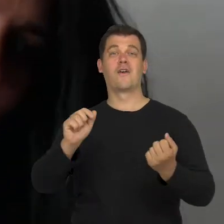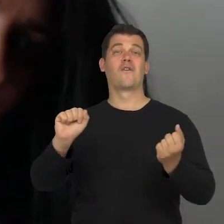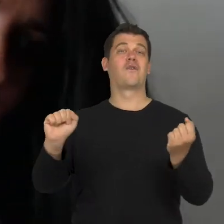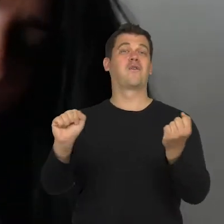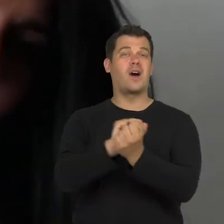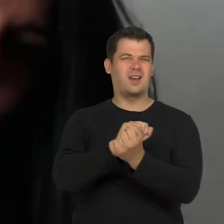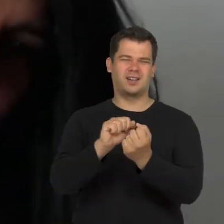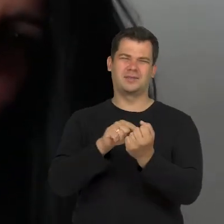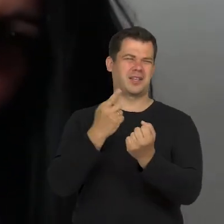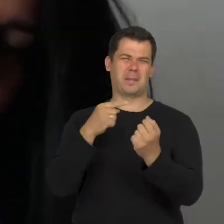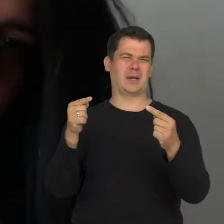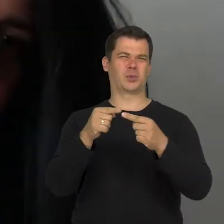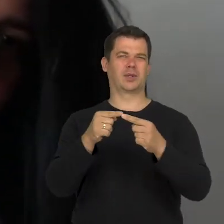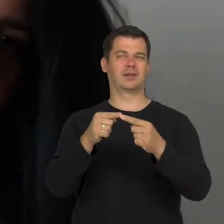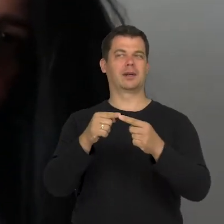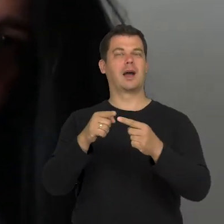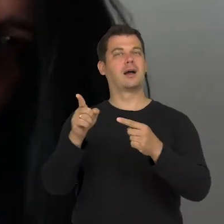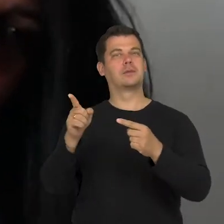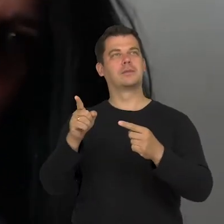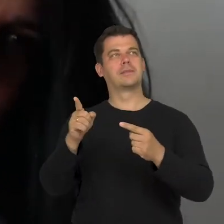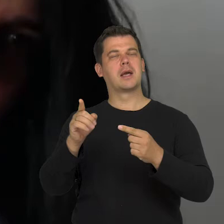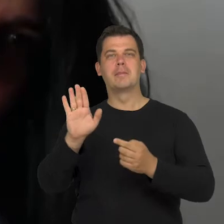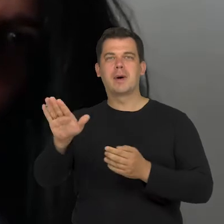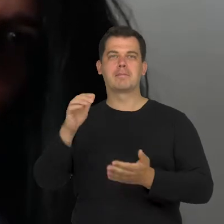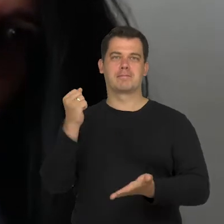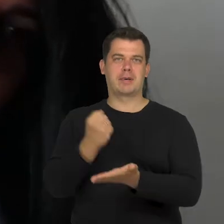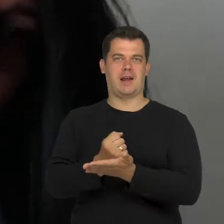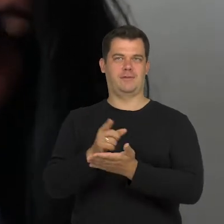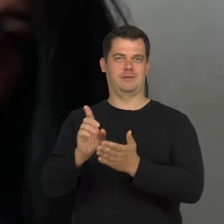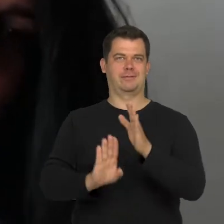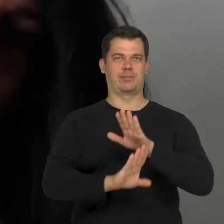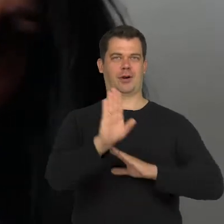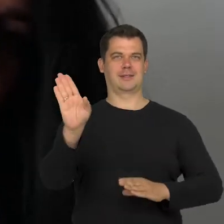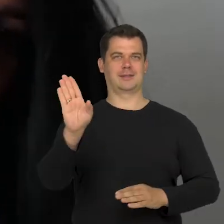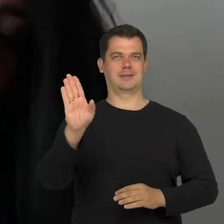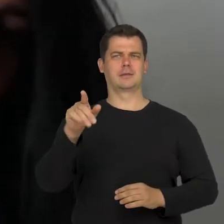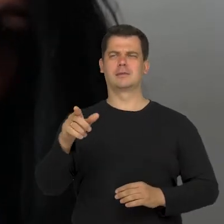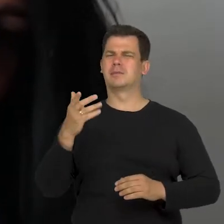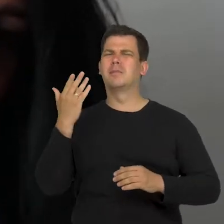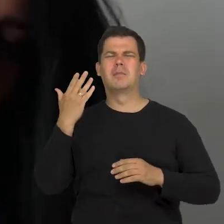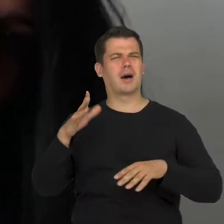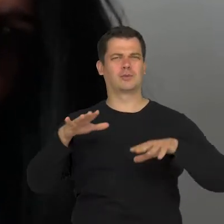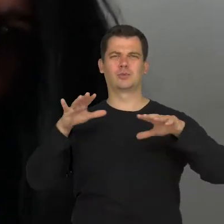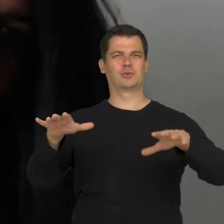but obtaining the right to have a place in the public space. This is important.